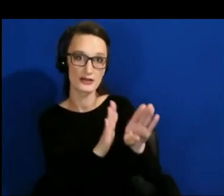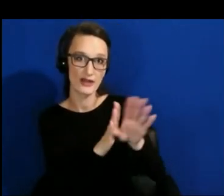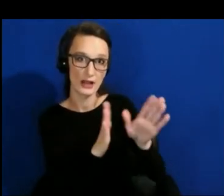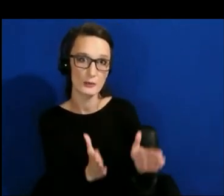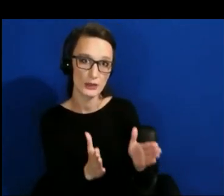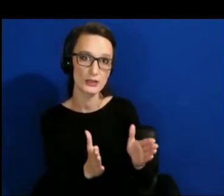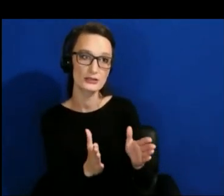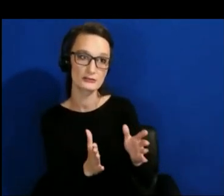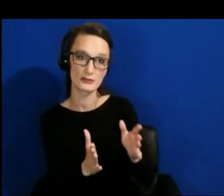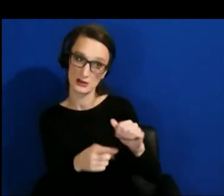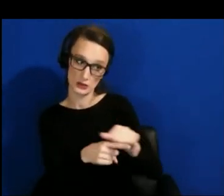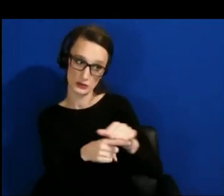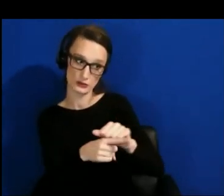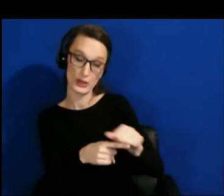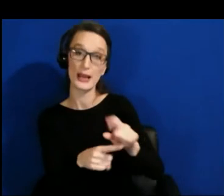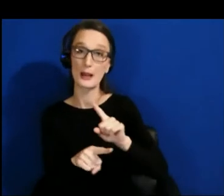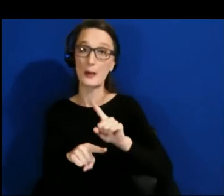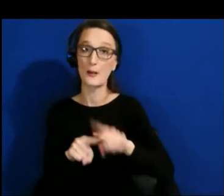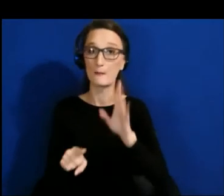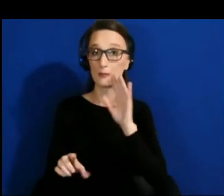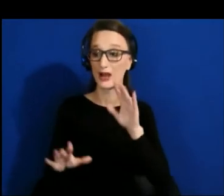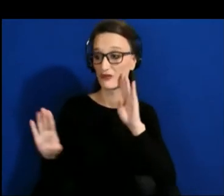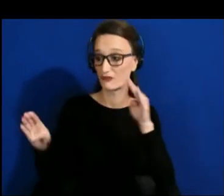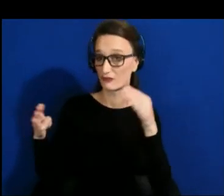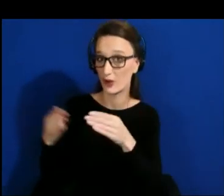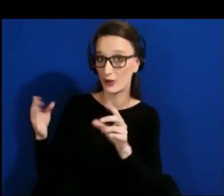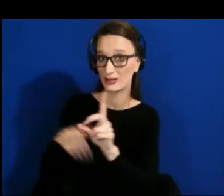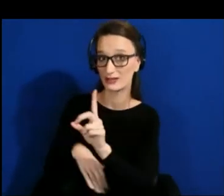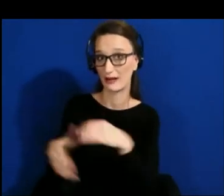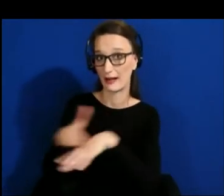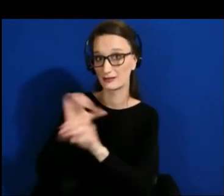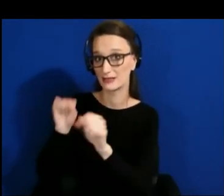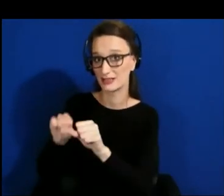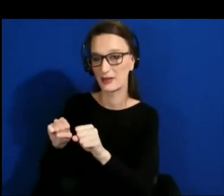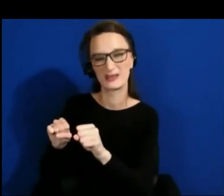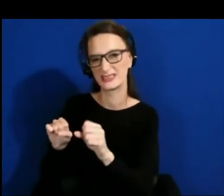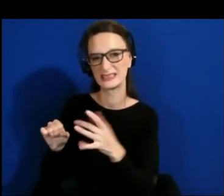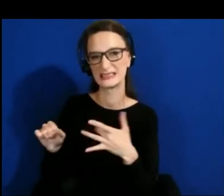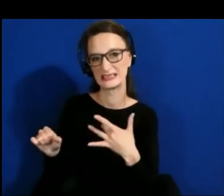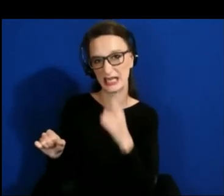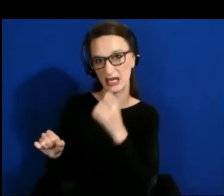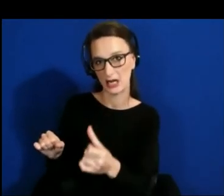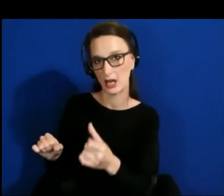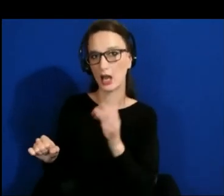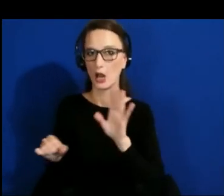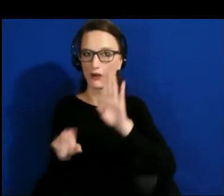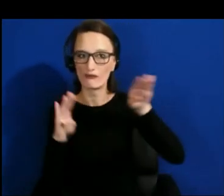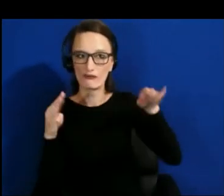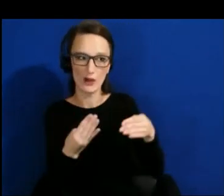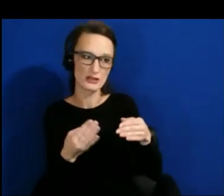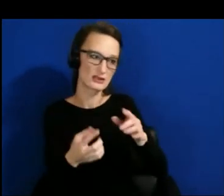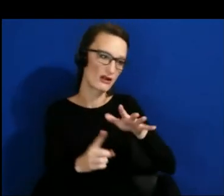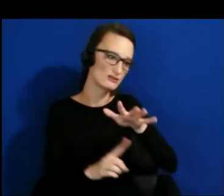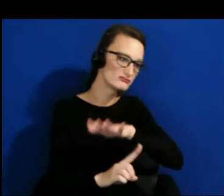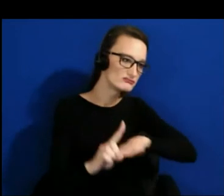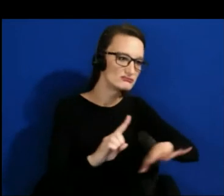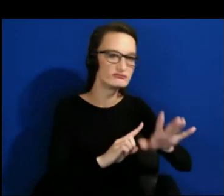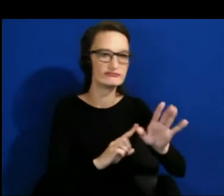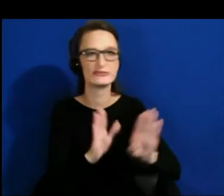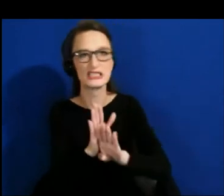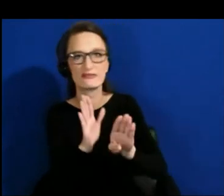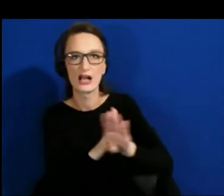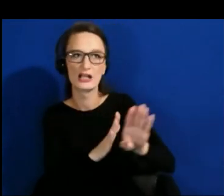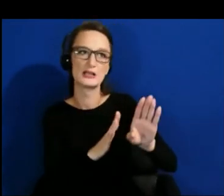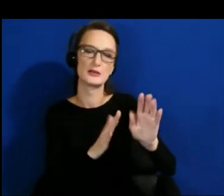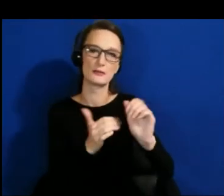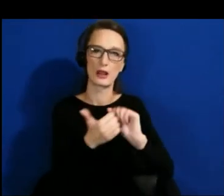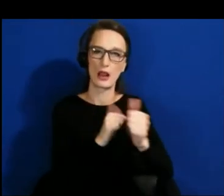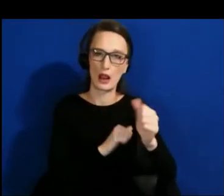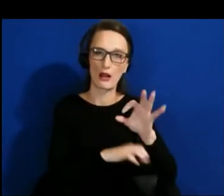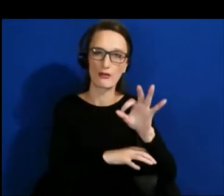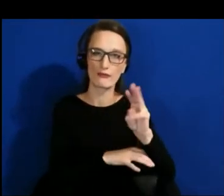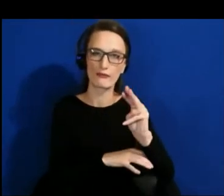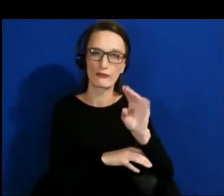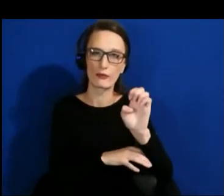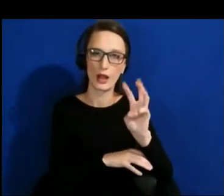They focus on the ever changing landscape of frameworks, when you think about development and the JavaScript frameworks. It's like a moving target.